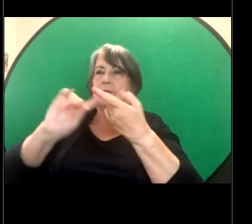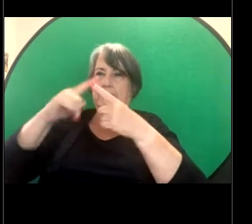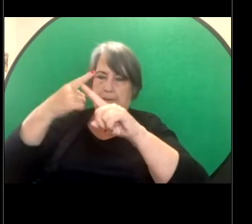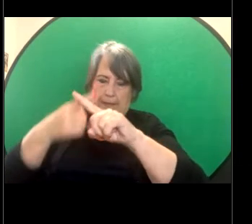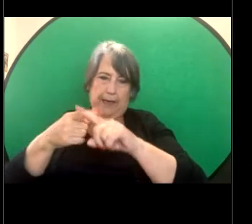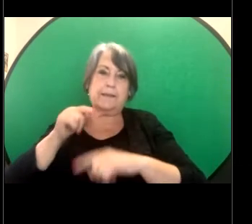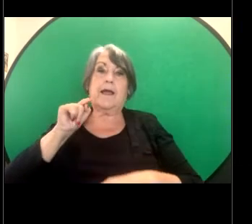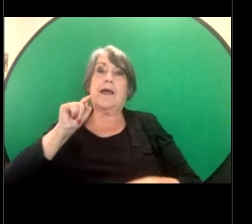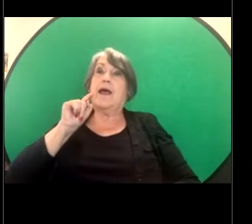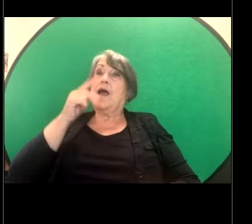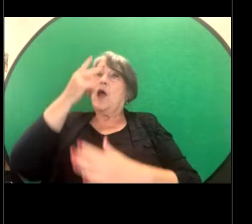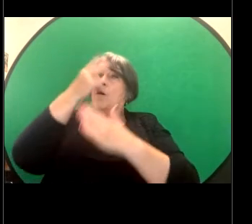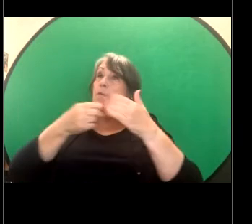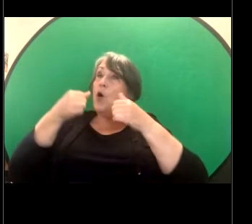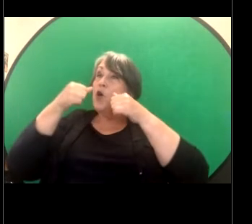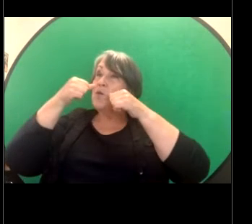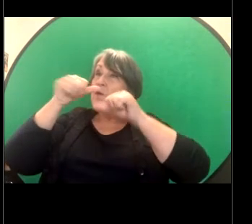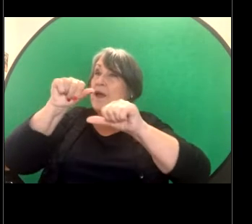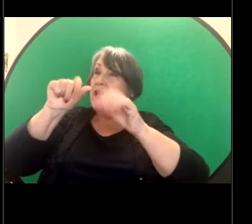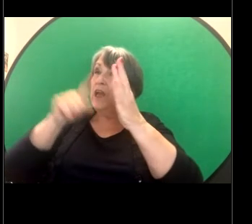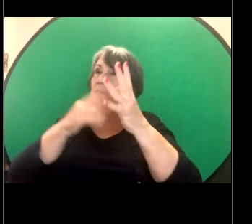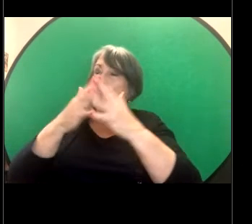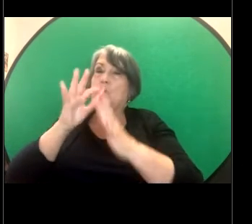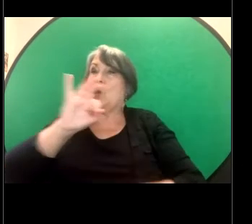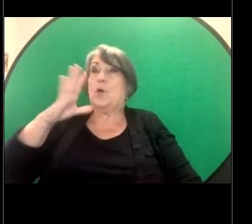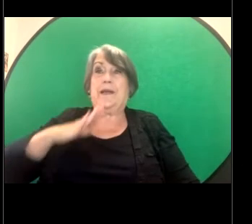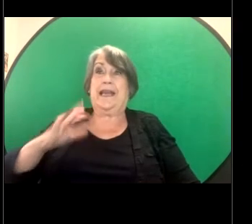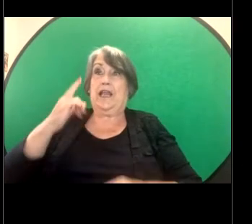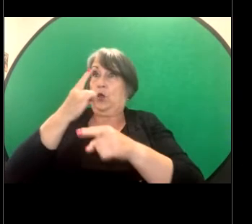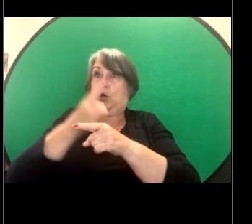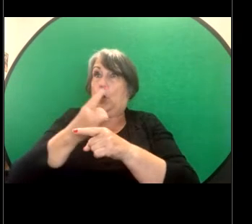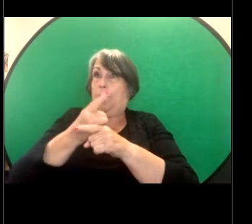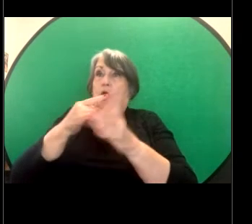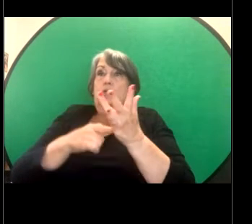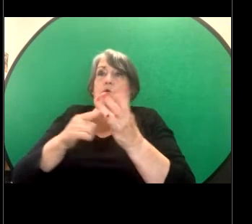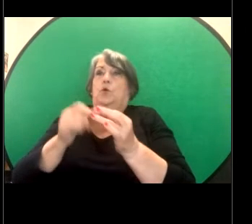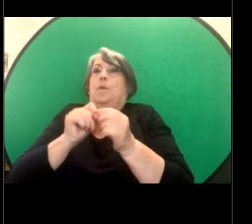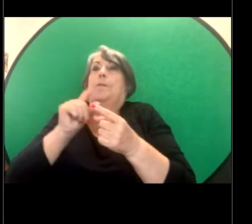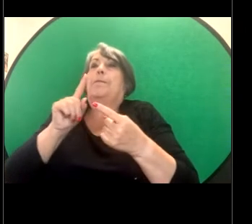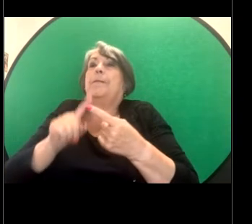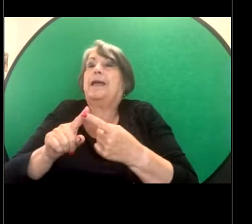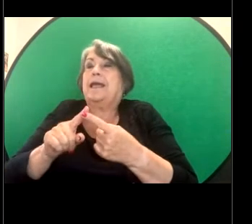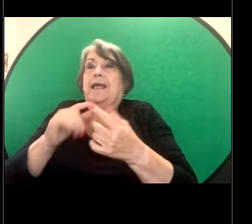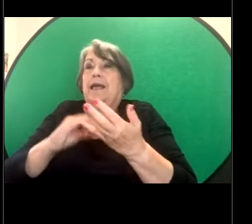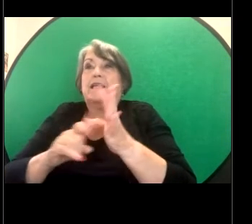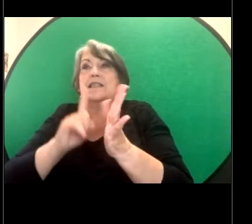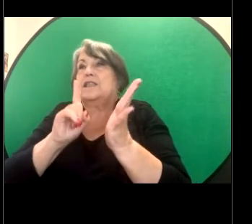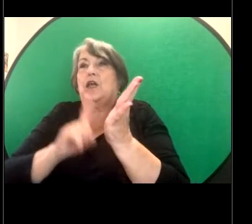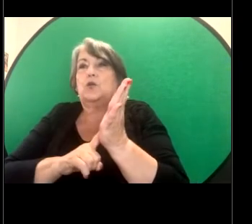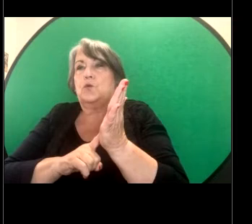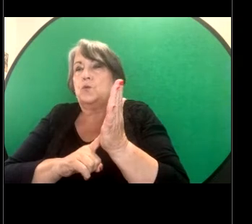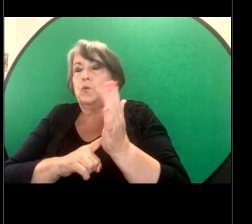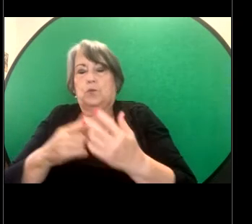the law wouldn't require the comment to be of a sexual nature but if it wasn't a negative